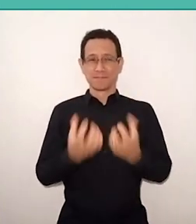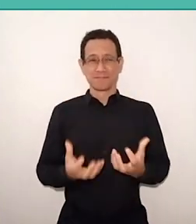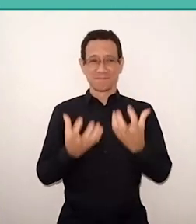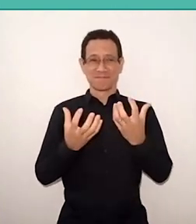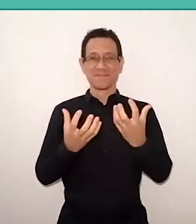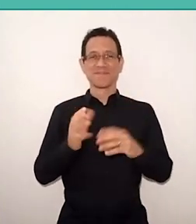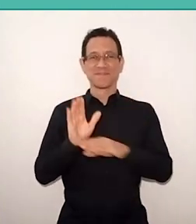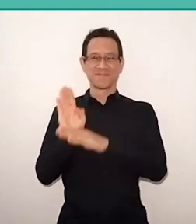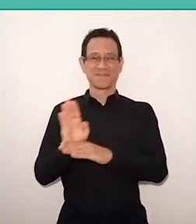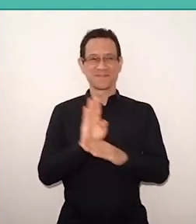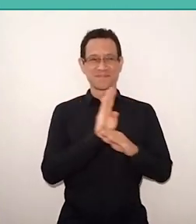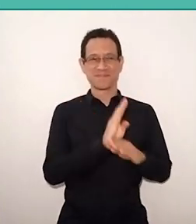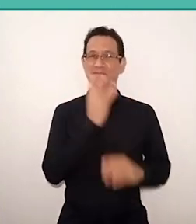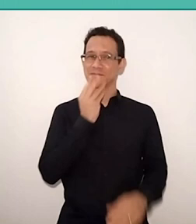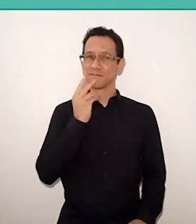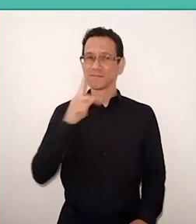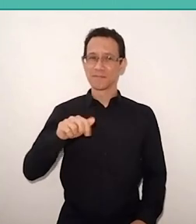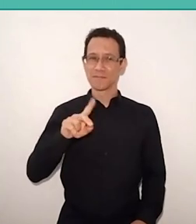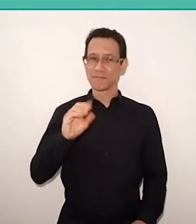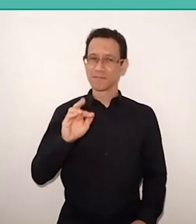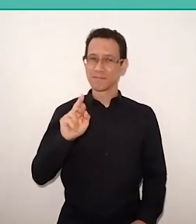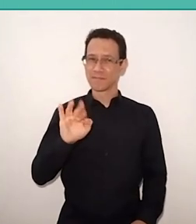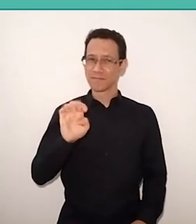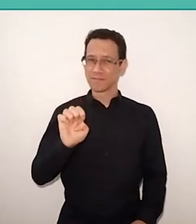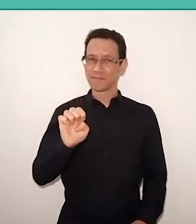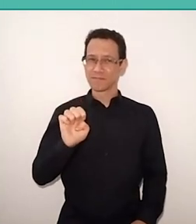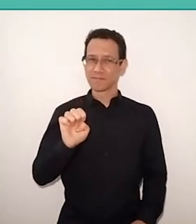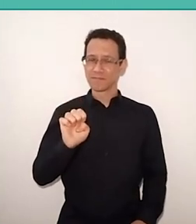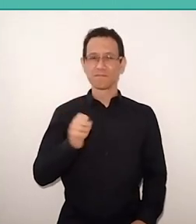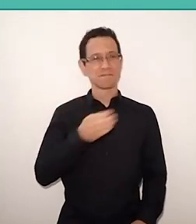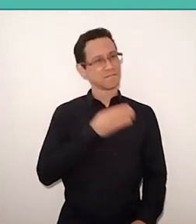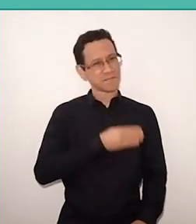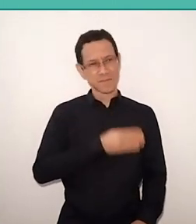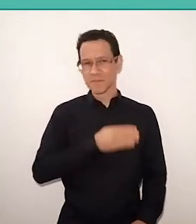and that Paulo Freire can be… his legacy can be at least read,